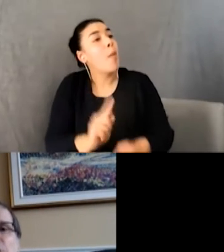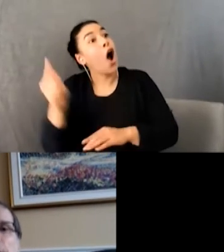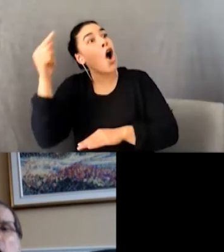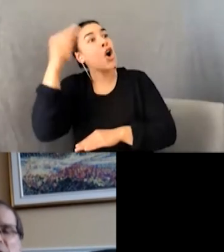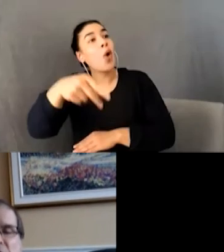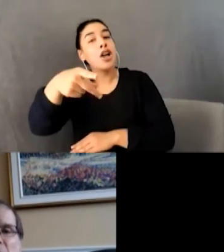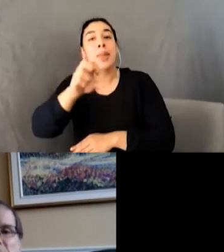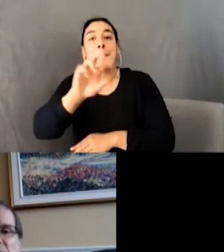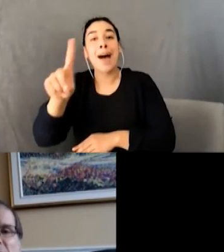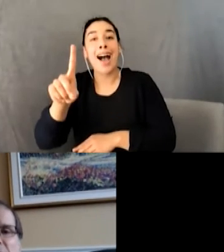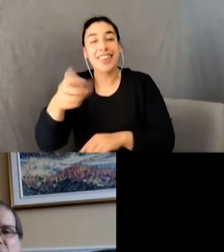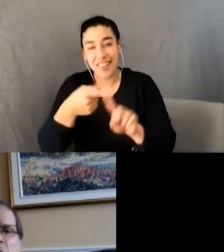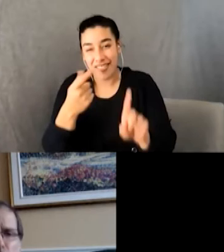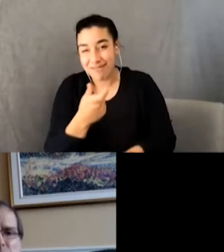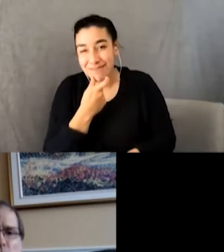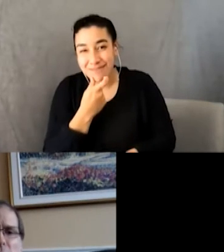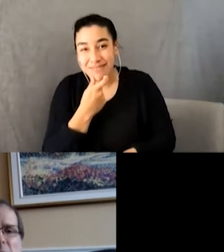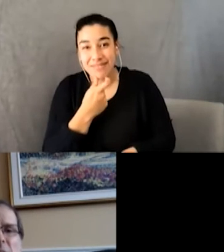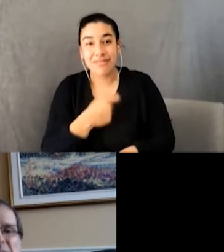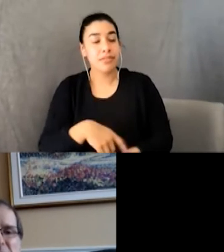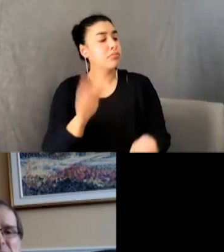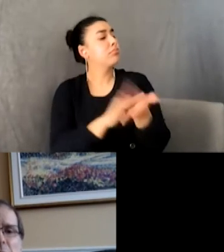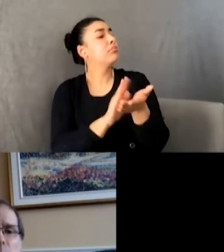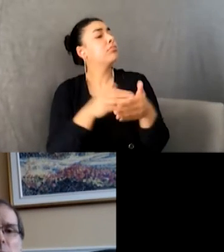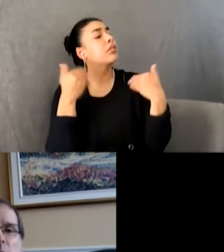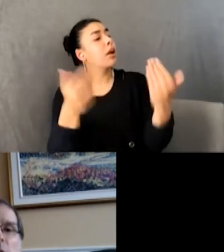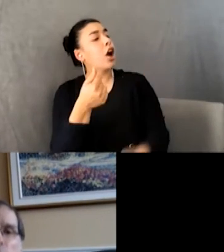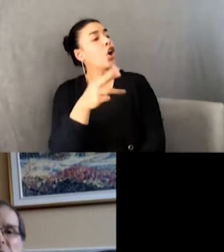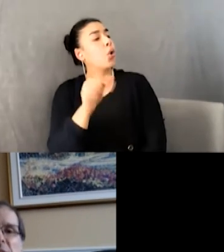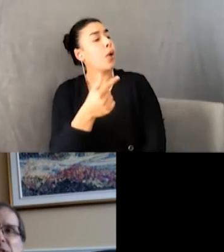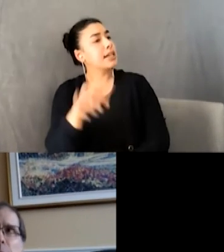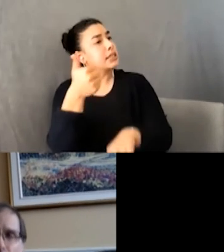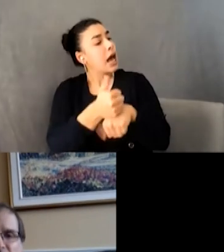paused and clapped his hands. “Chop-chop, Greg. Get set up. I want to hear this new bloke sing.”